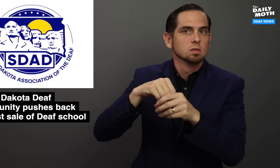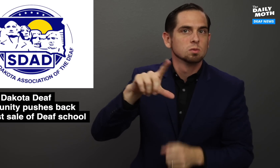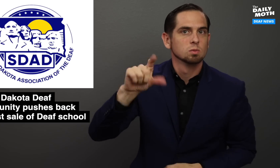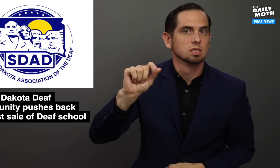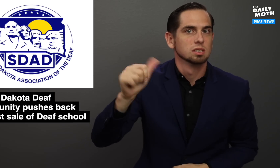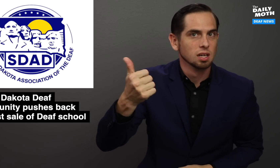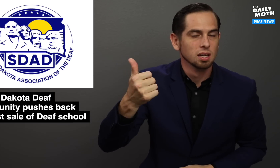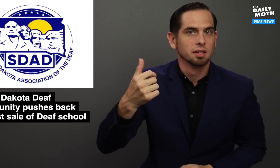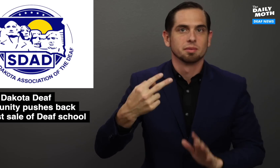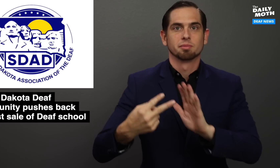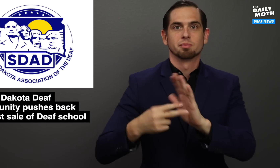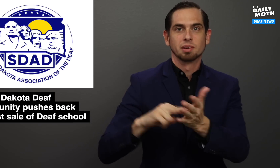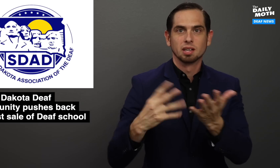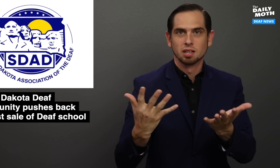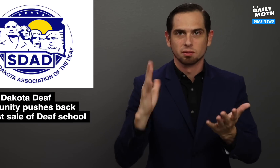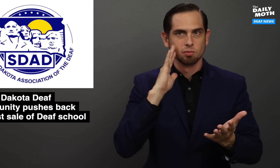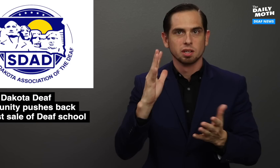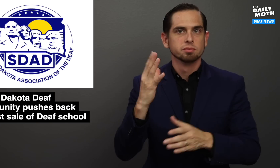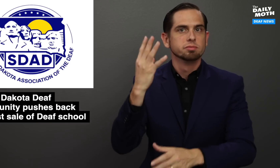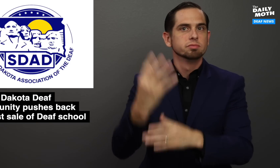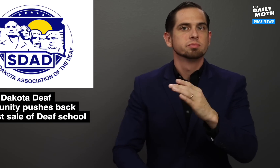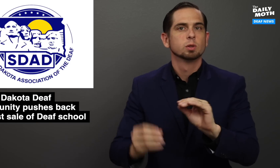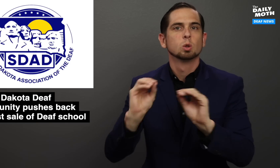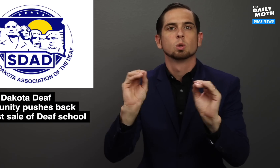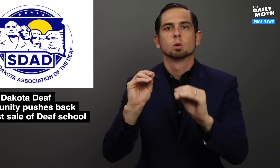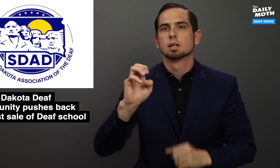in 2010, would mean there would be no